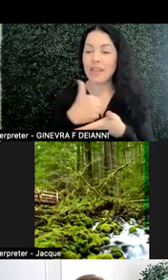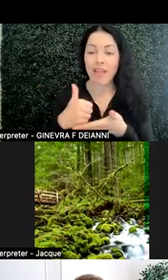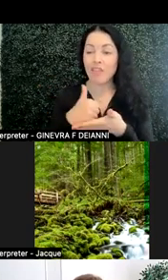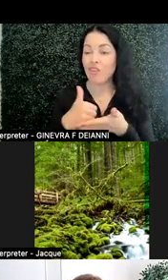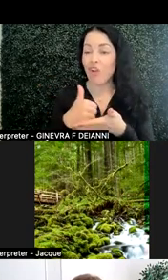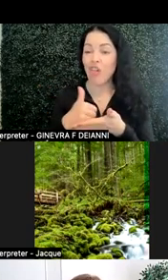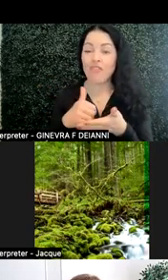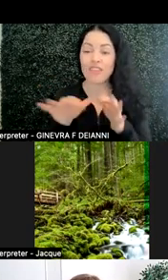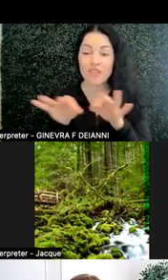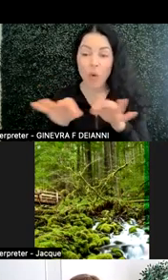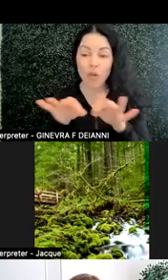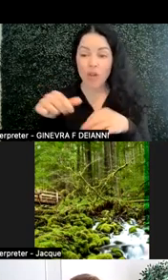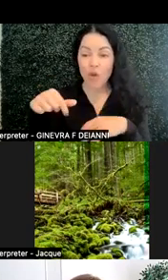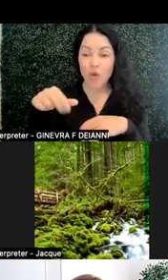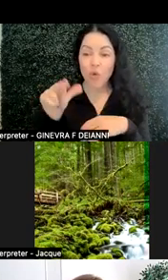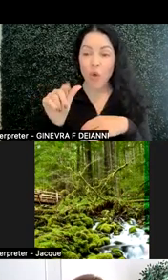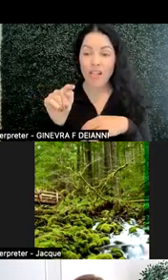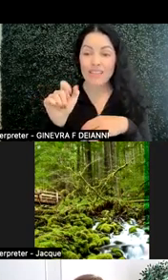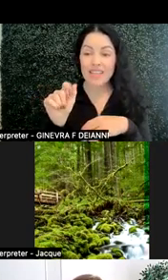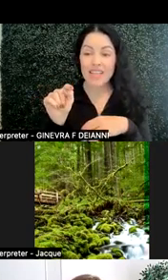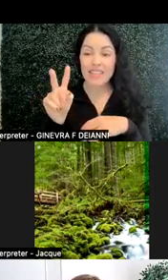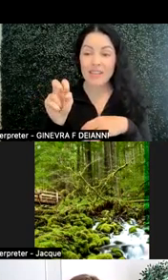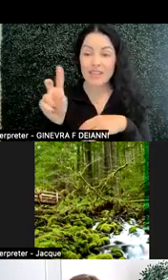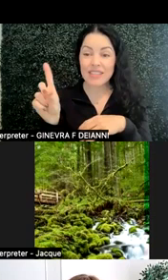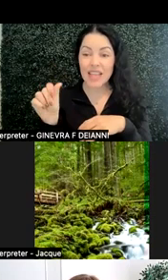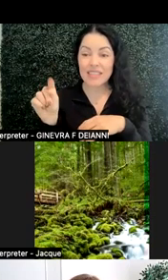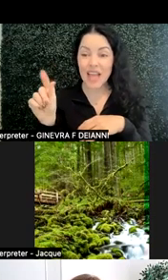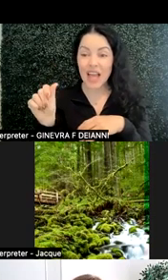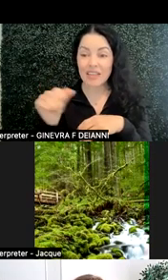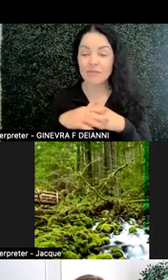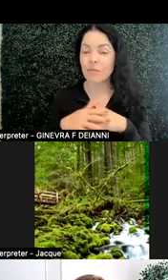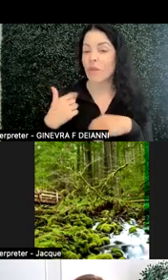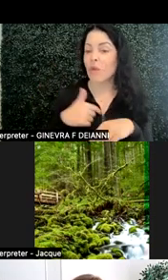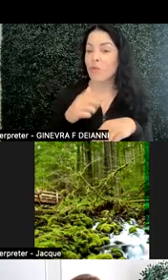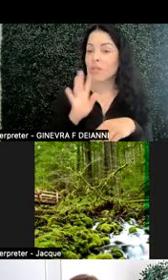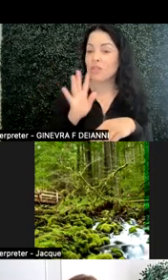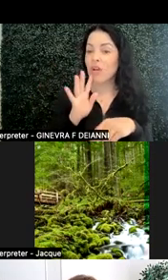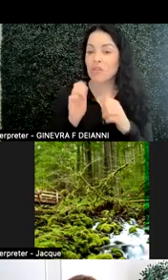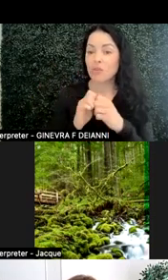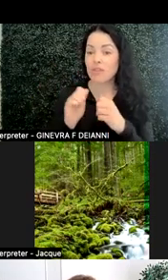We talked to students about neurodiversity,